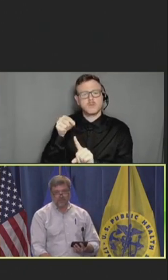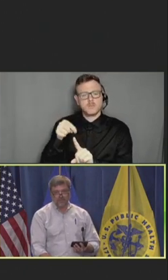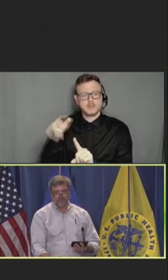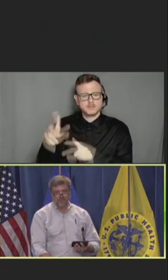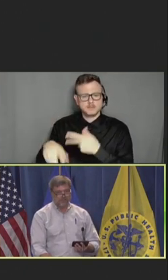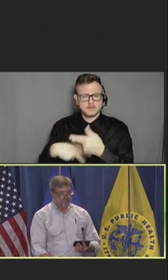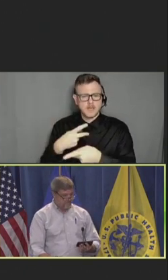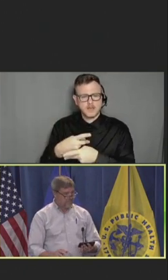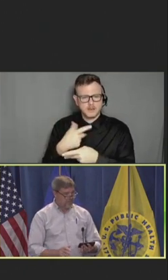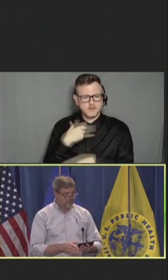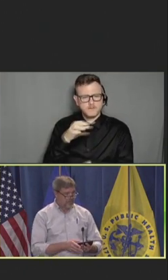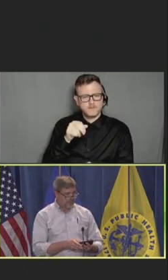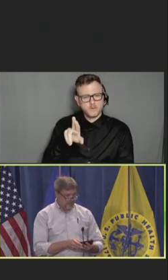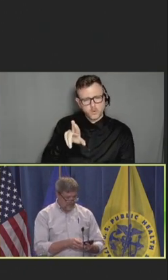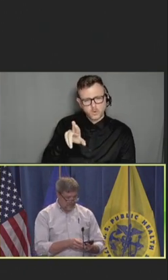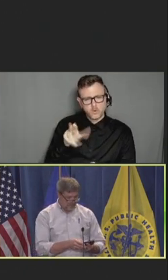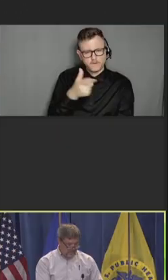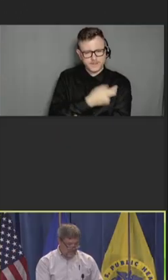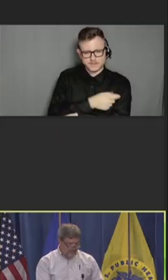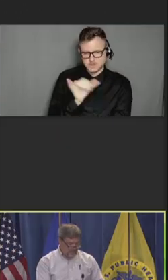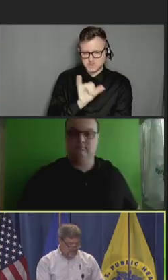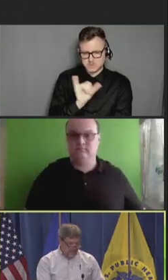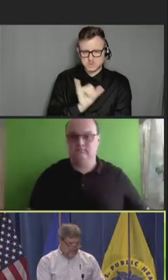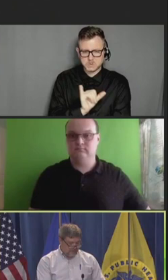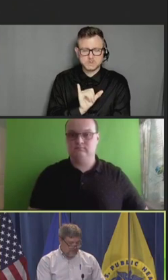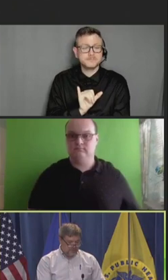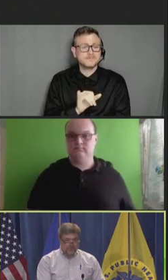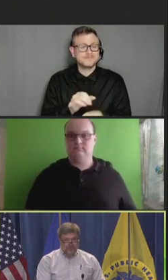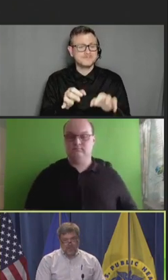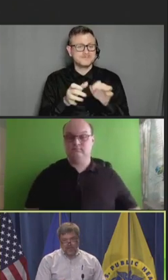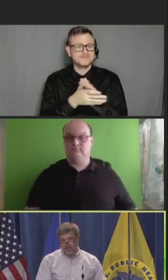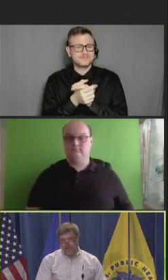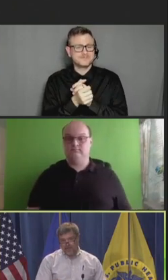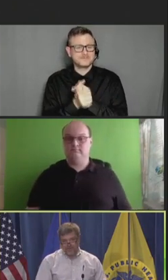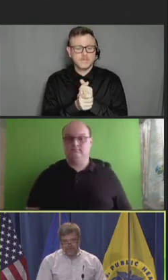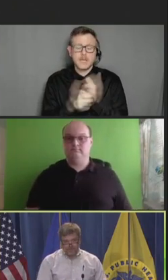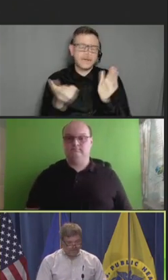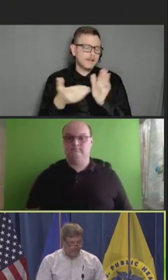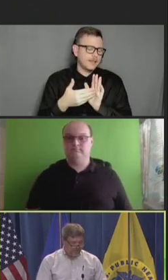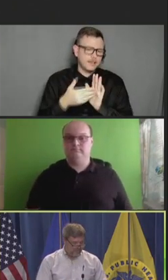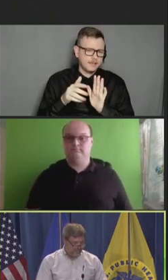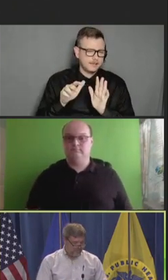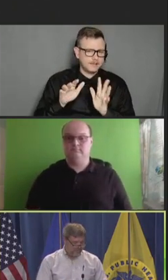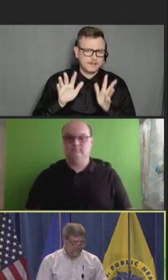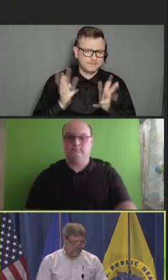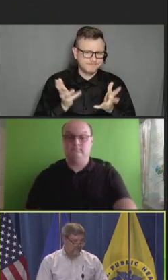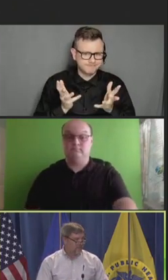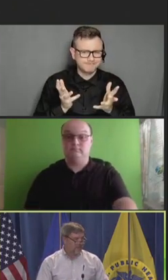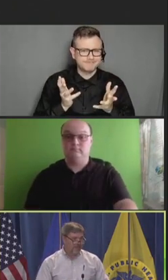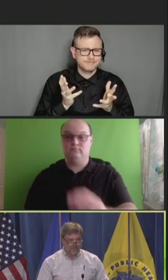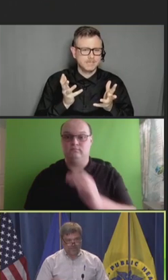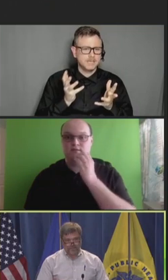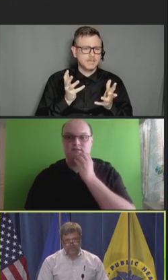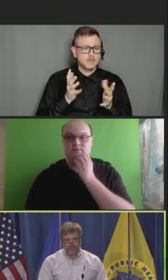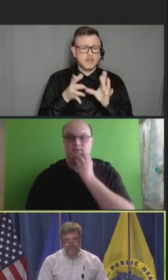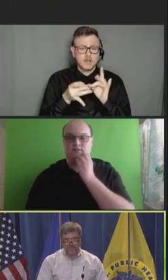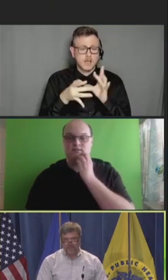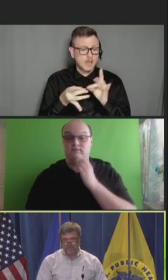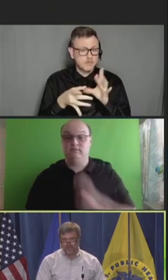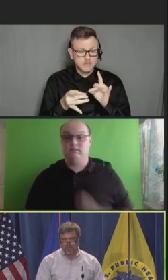So, yeah. Thanks. Okay. And again, any comments can be sent in as well.